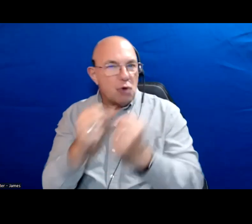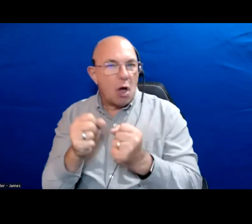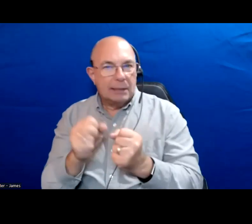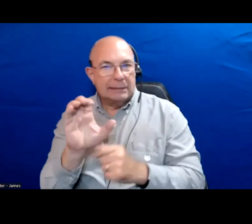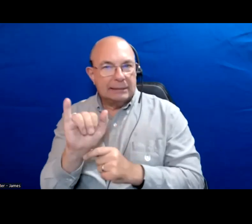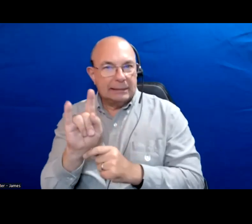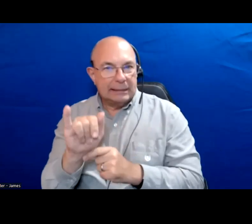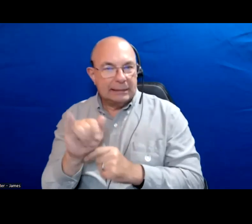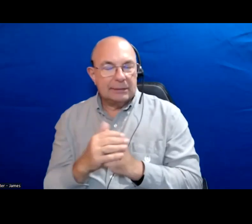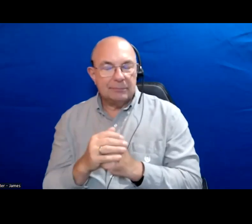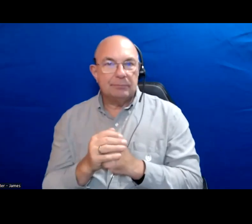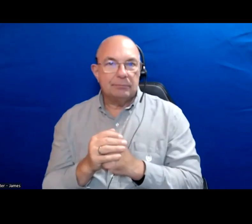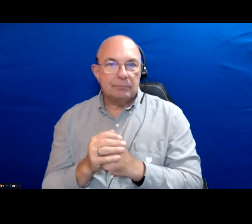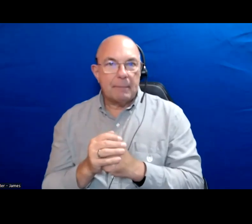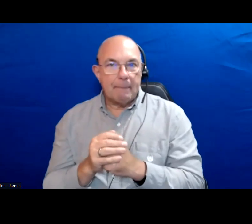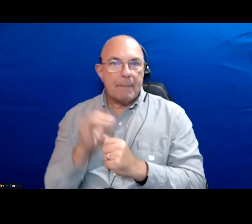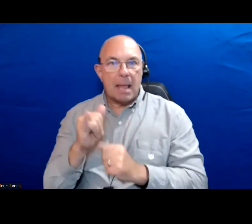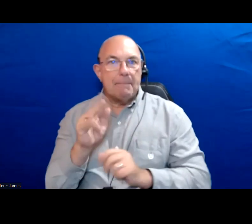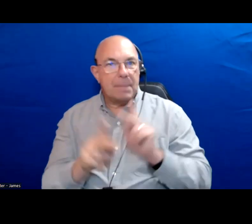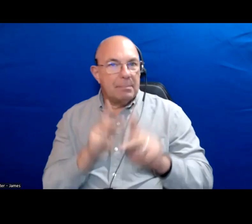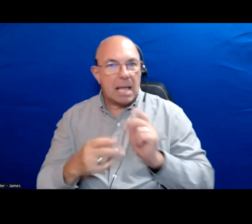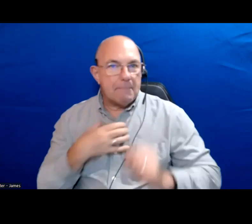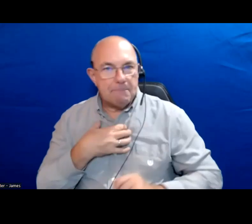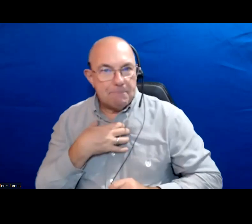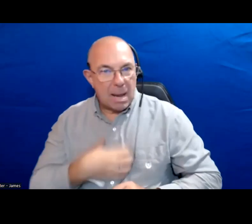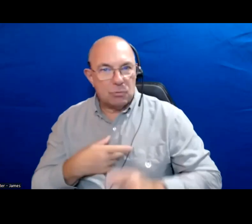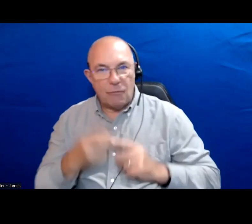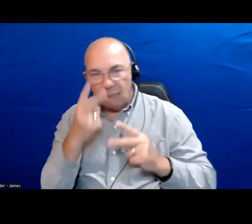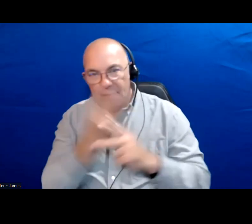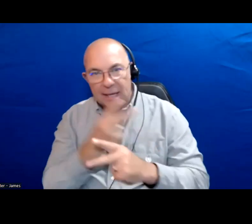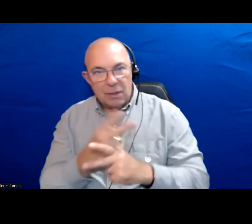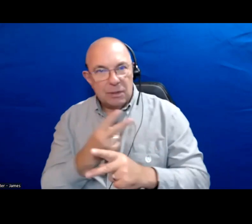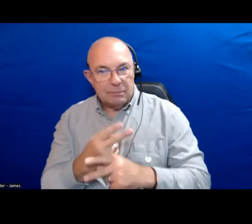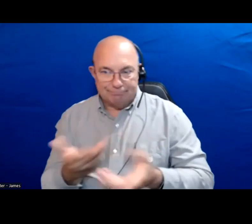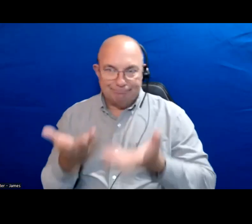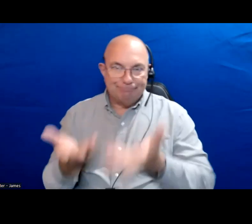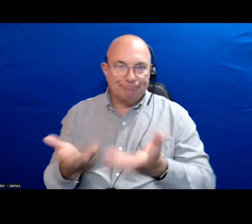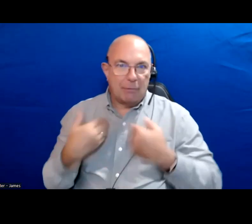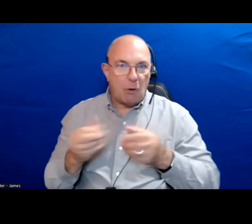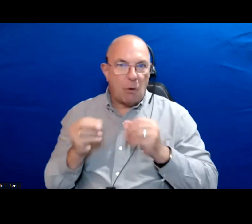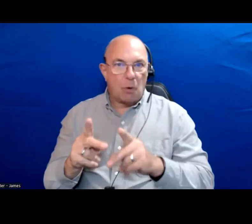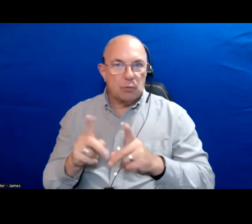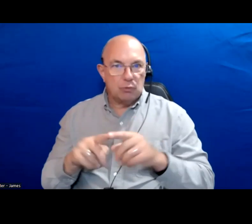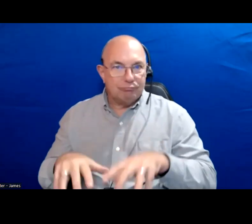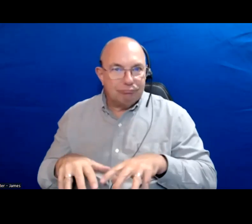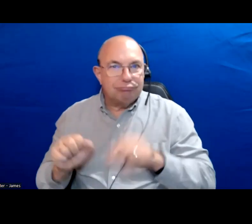I think we are passionate on finding that we have an opportunity to lead with our cities.